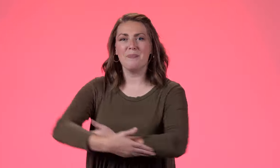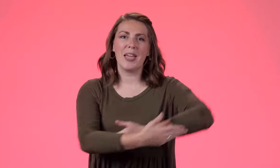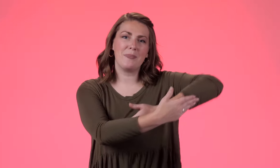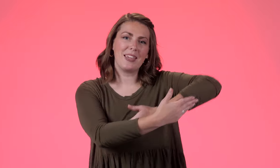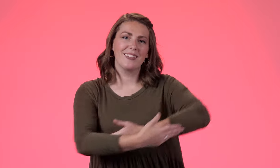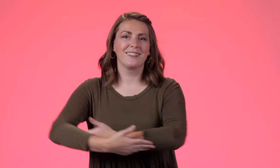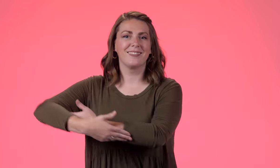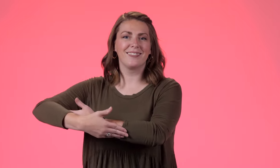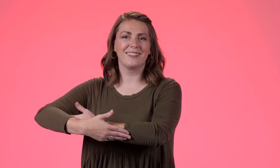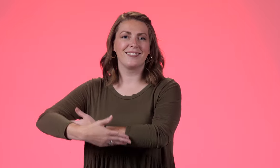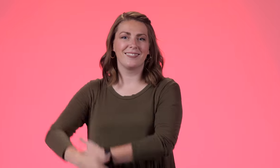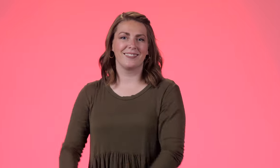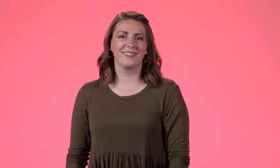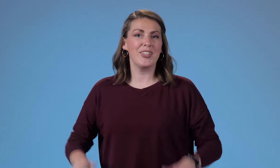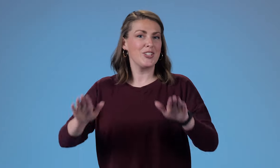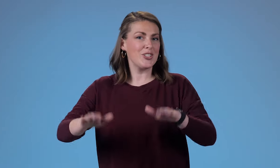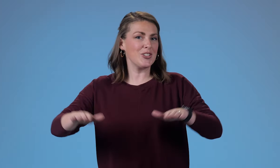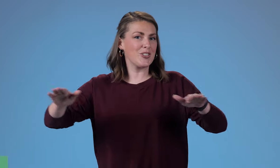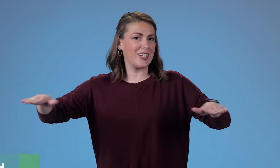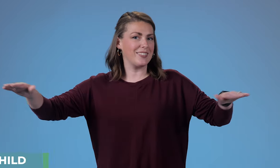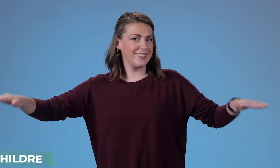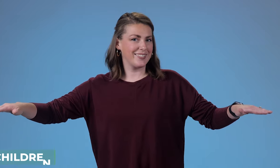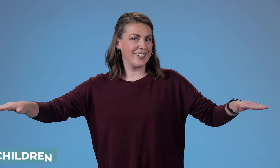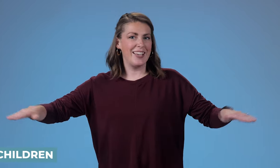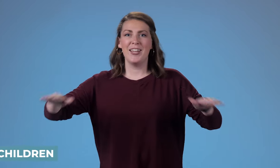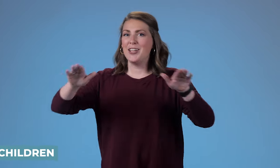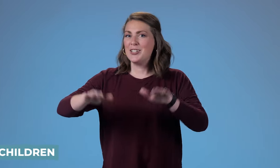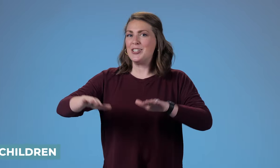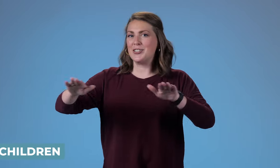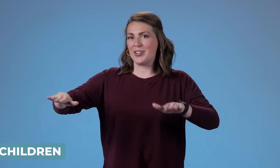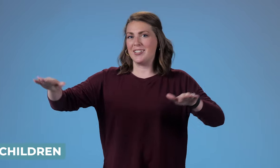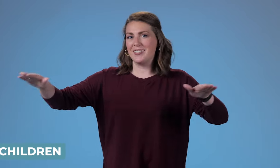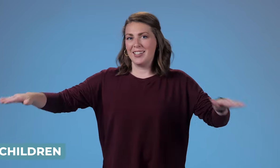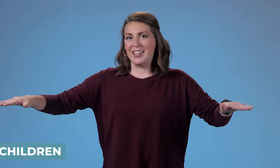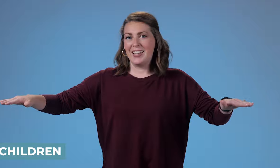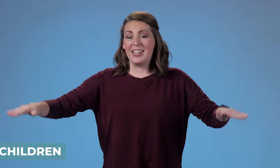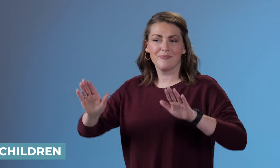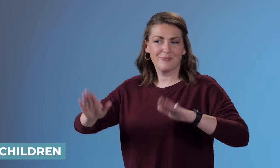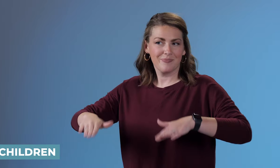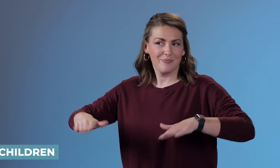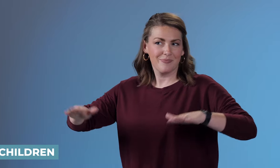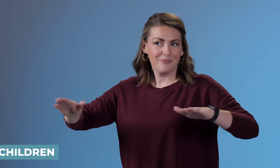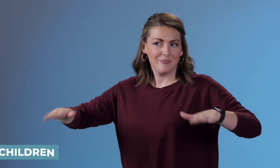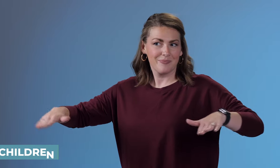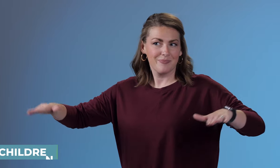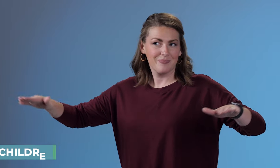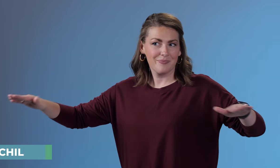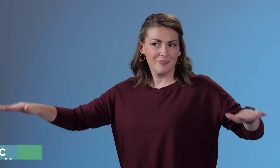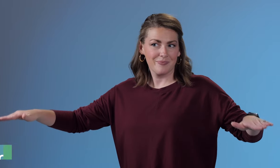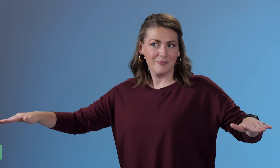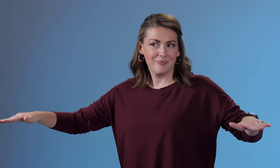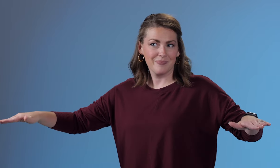Baby Children Children It's like you're patting the heads of all the children.